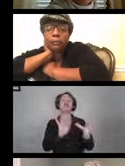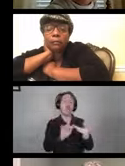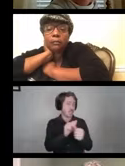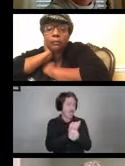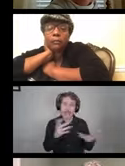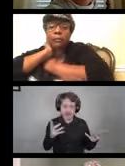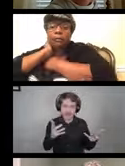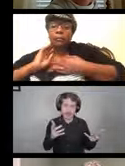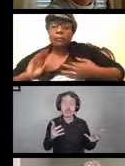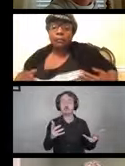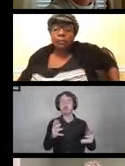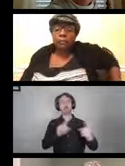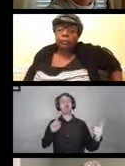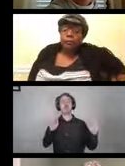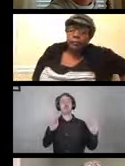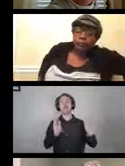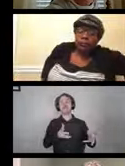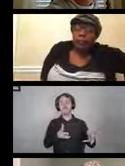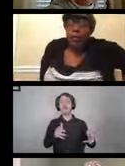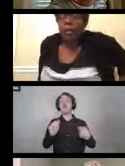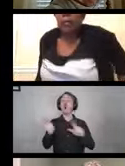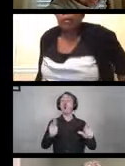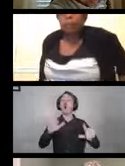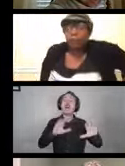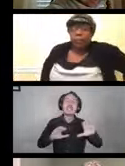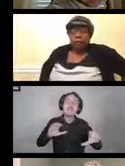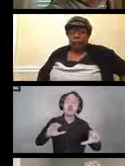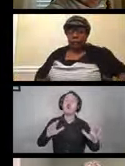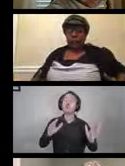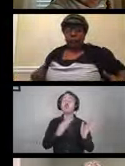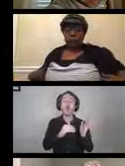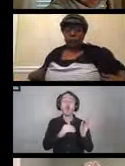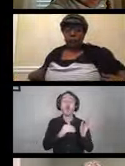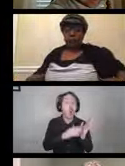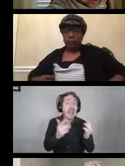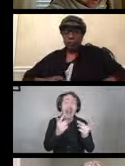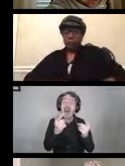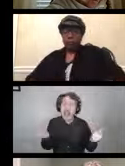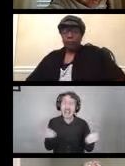You want everything to be rinsed off